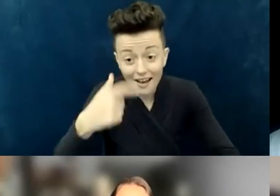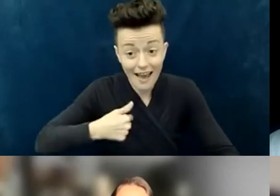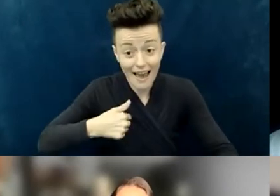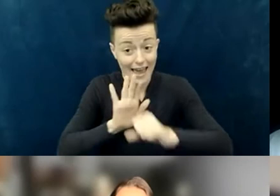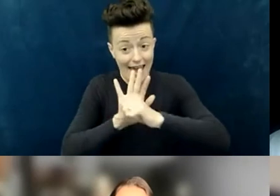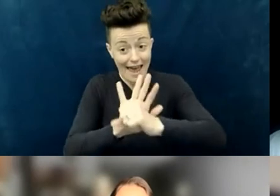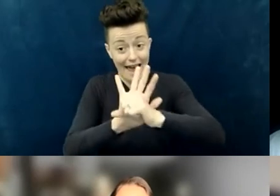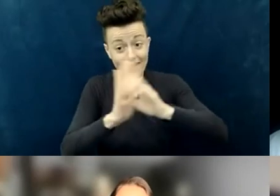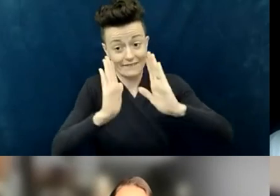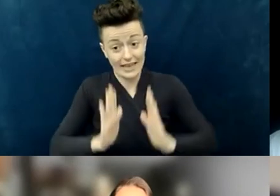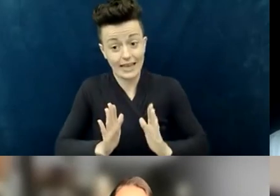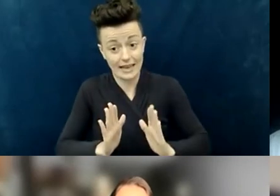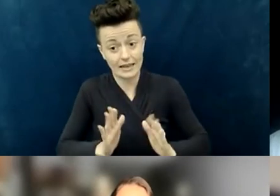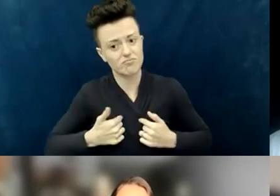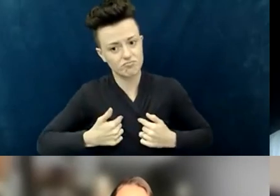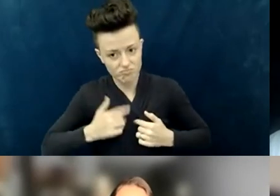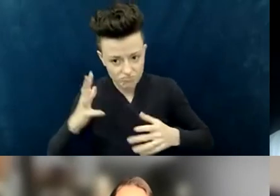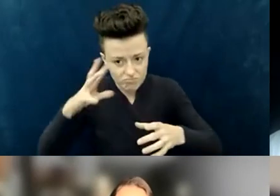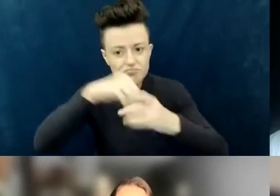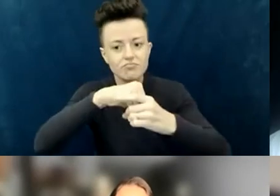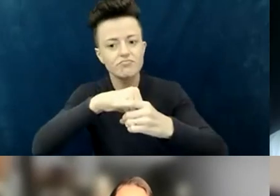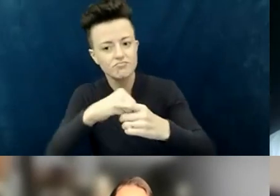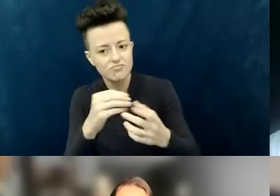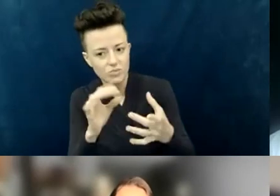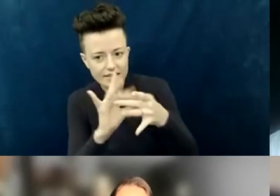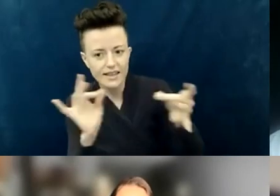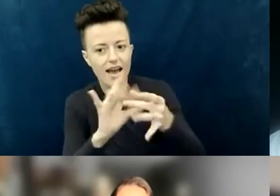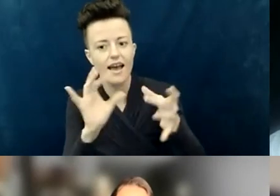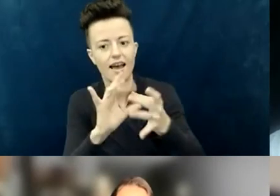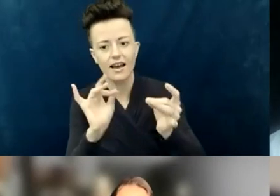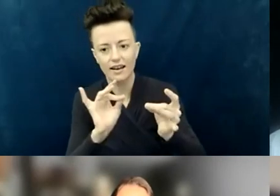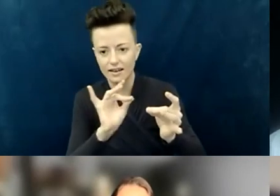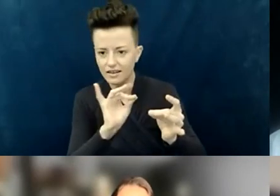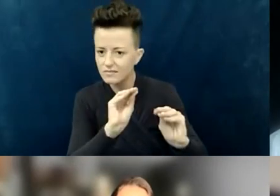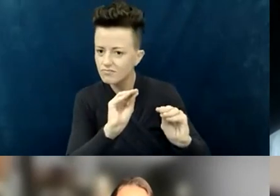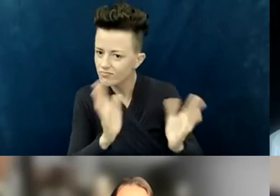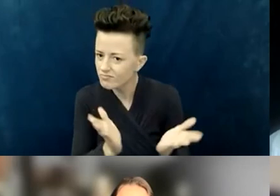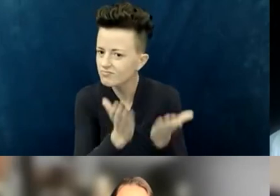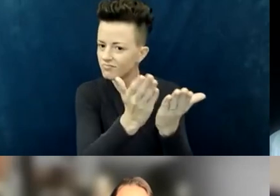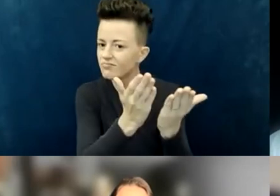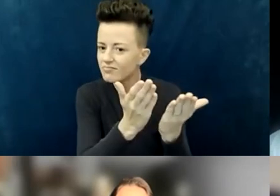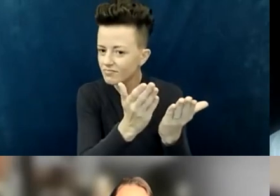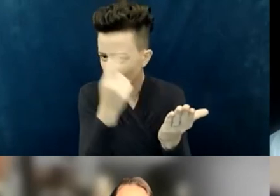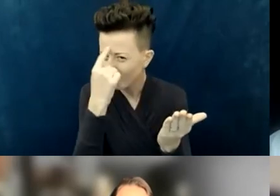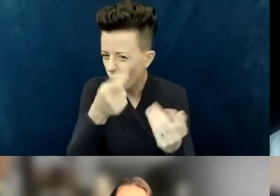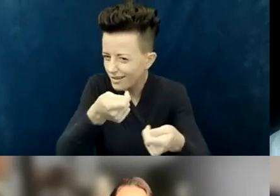in what your building is gonna look like and how accessible it would be,